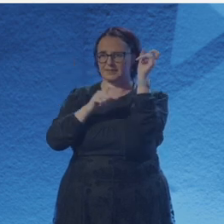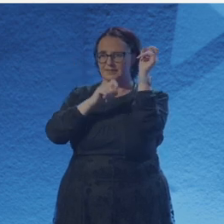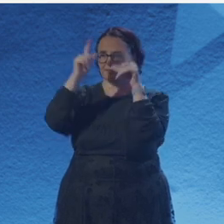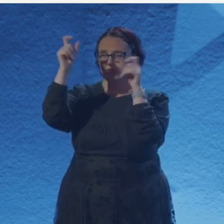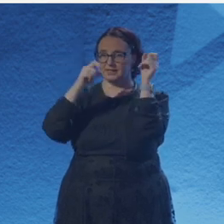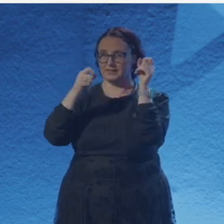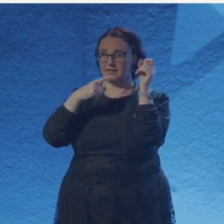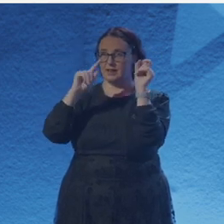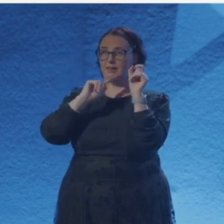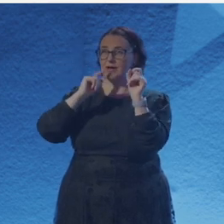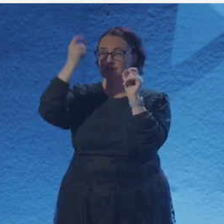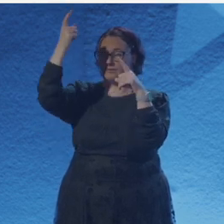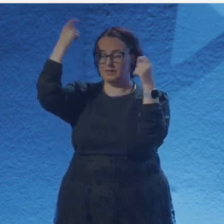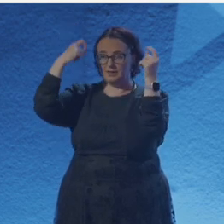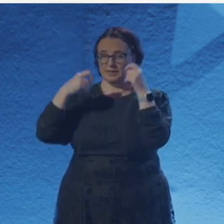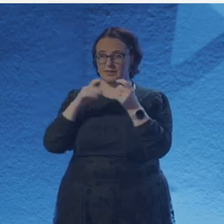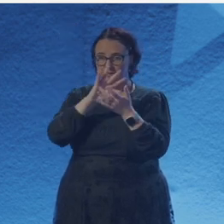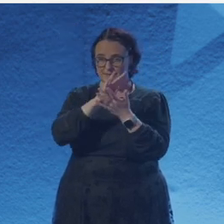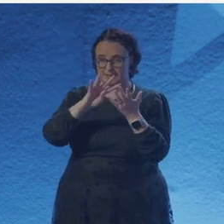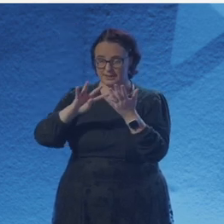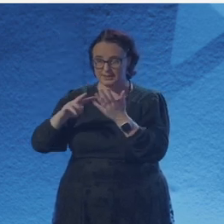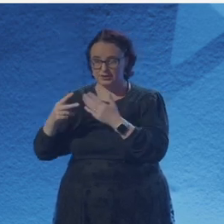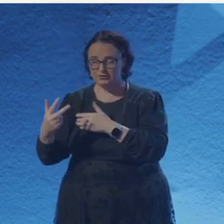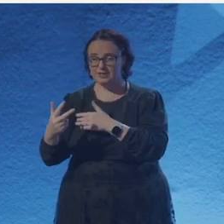makes the ship fly, too: Dax and Kira bicker